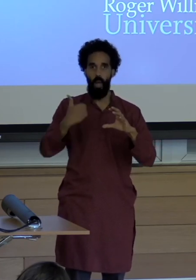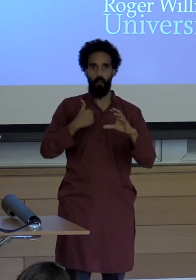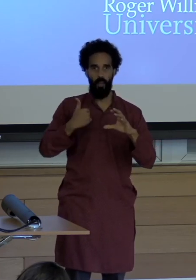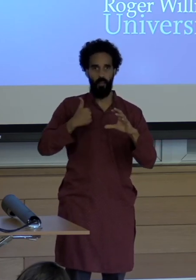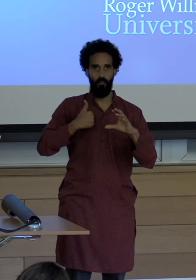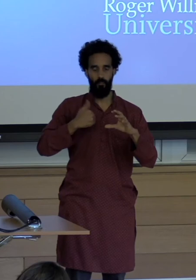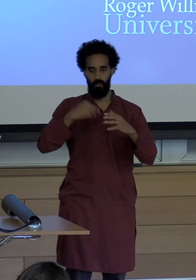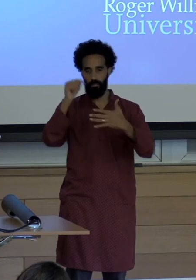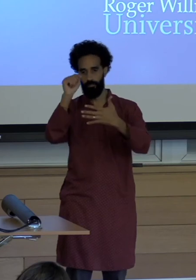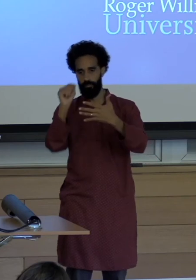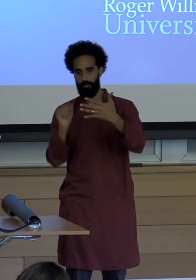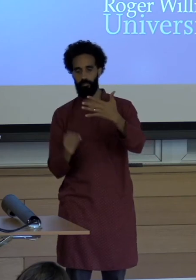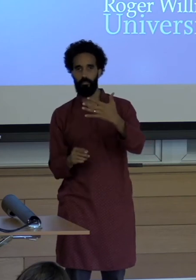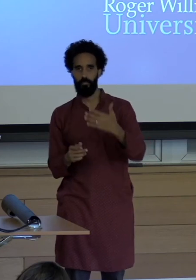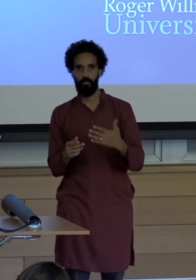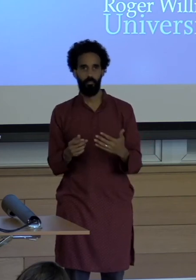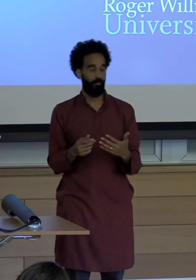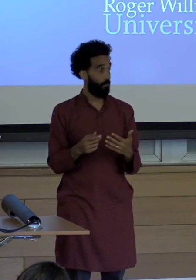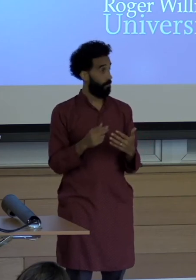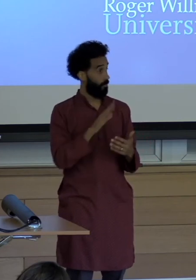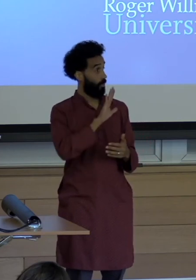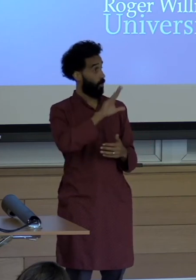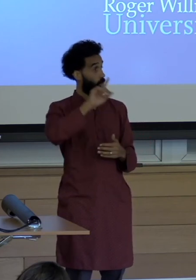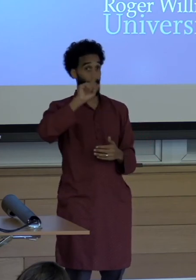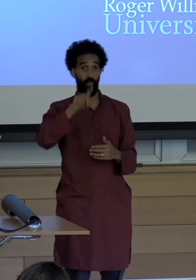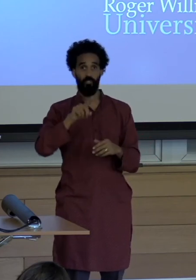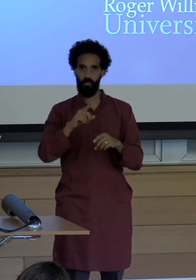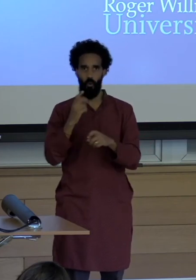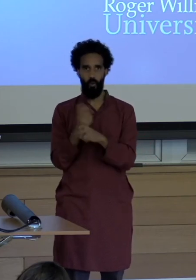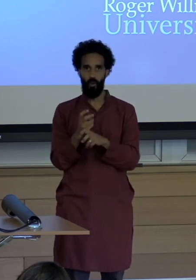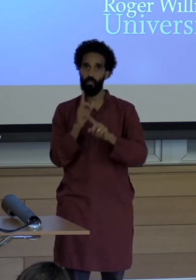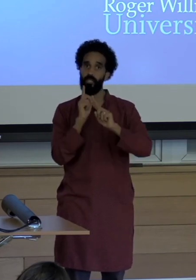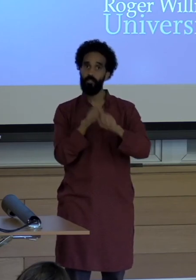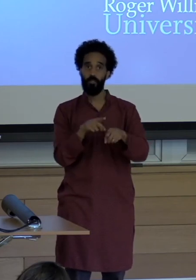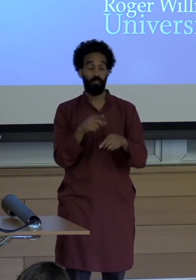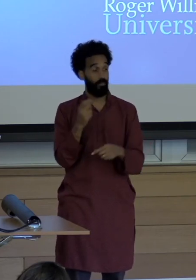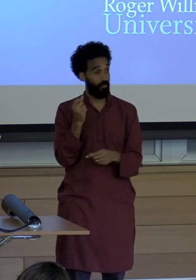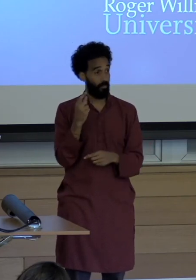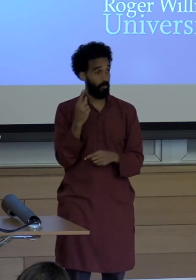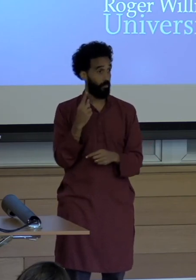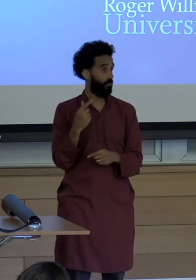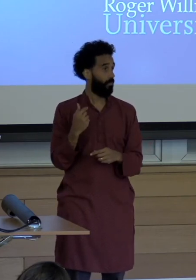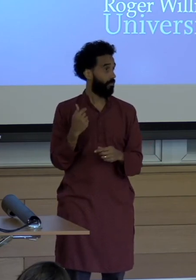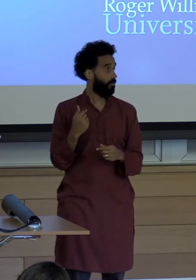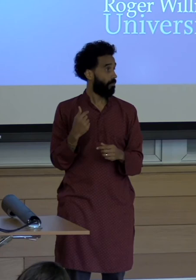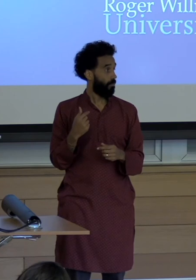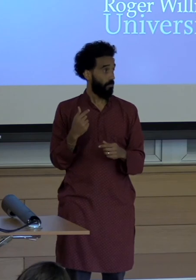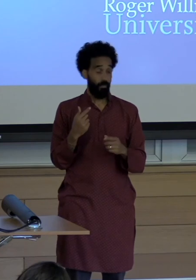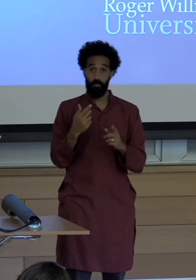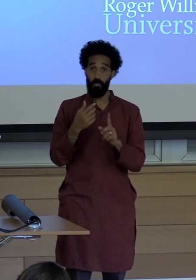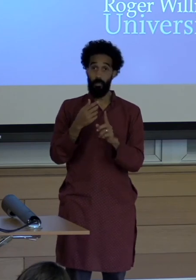So it's a hard question to answer because it's not that I want to minimize the particular impact that each person can make